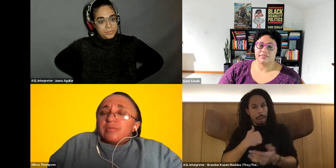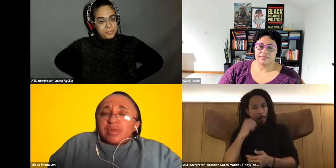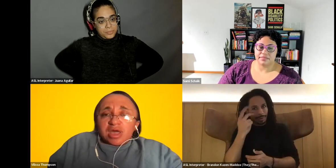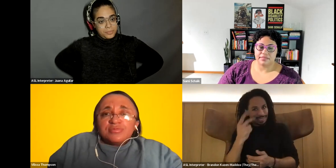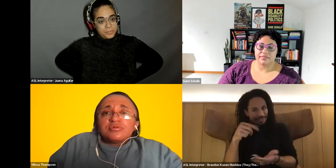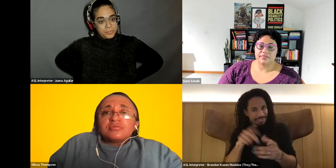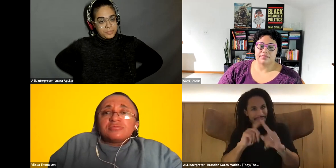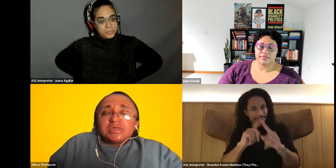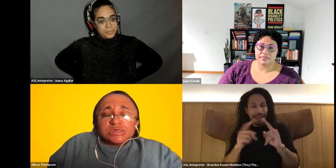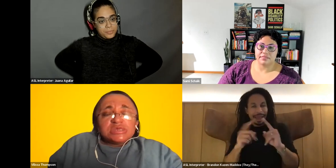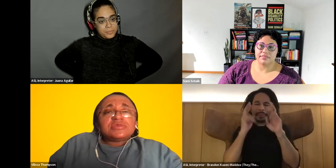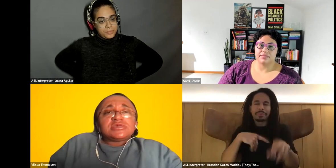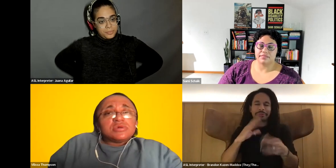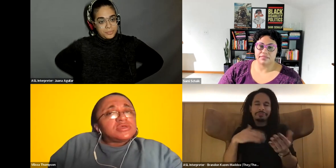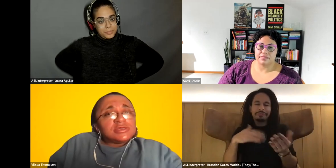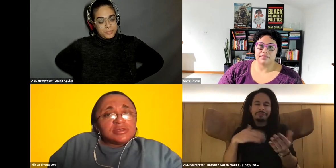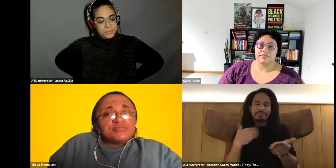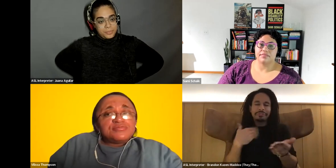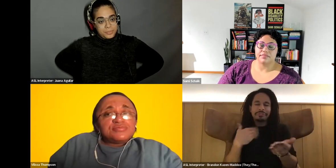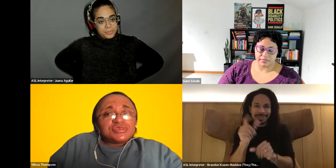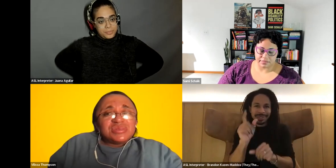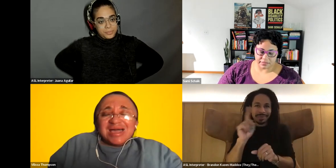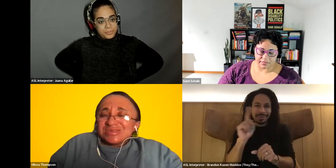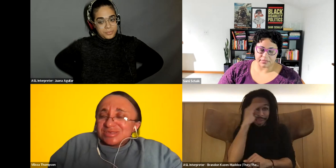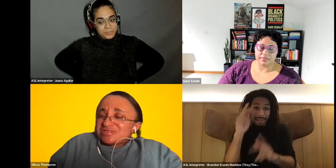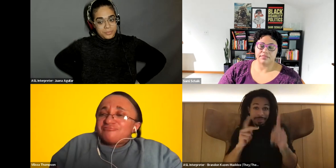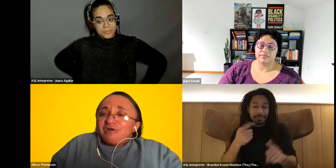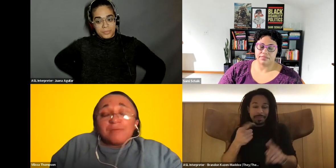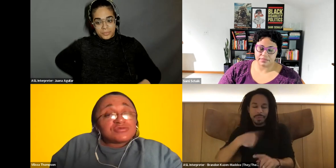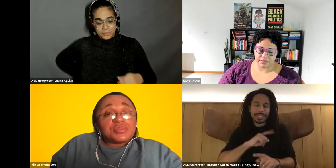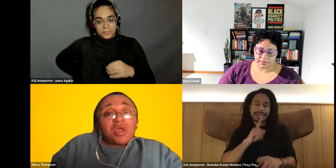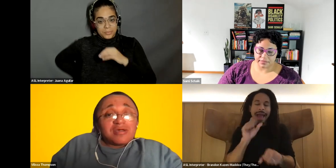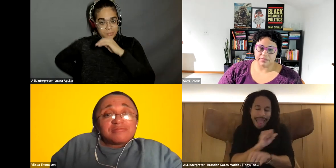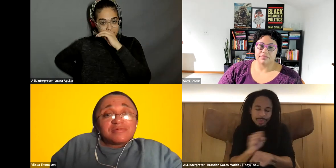Vilissa Thompson: all right, people, we genuinely get what we need to not just survive, but to thrive.